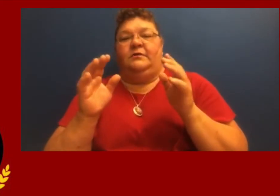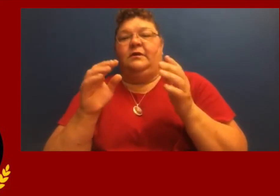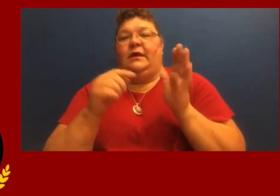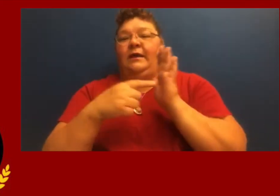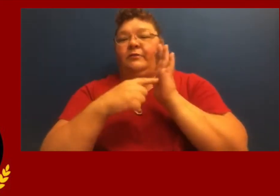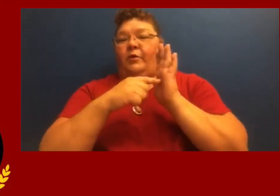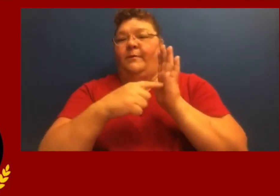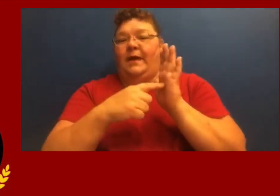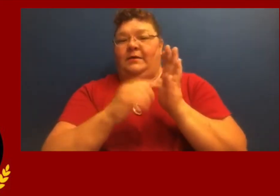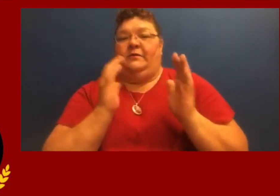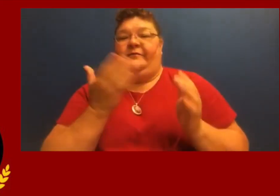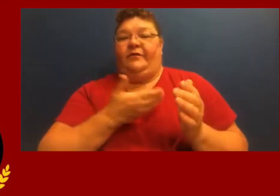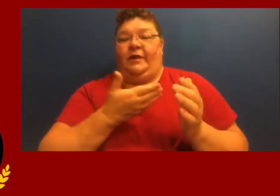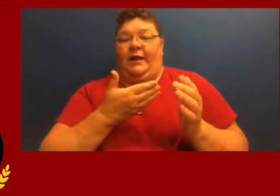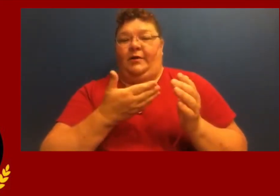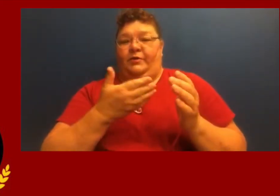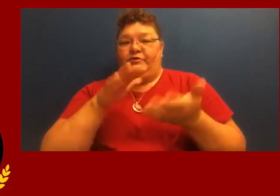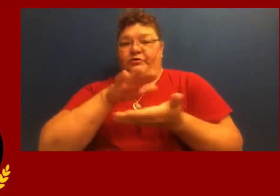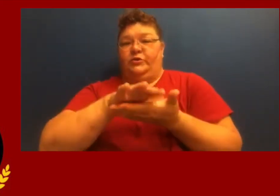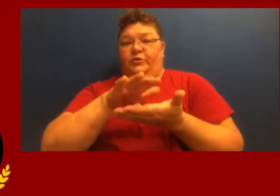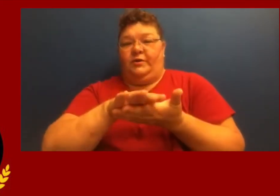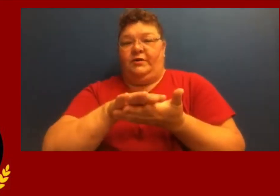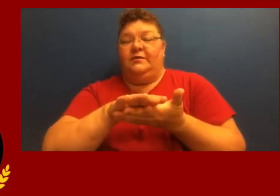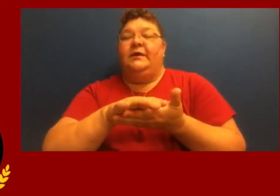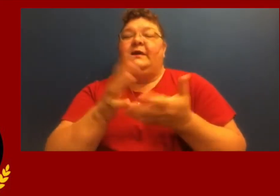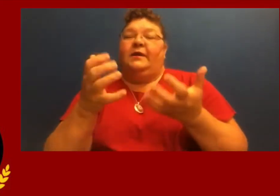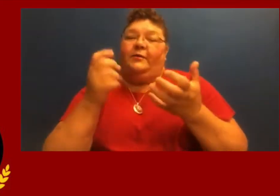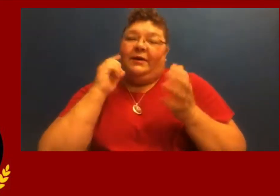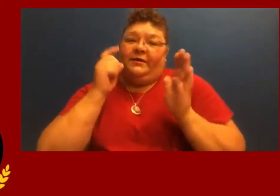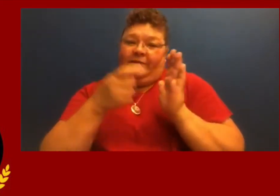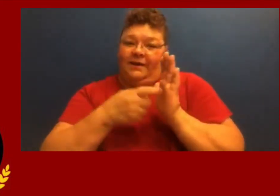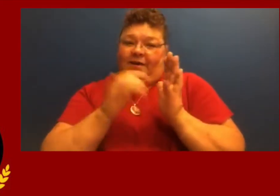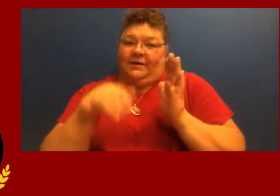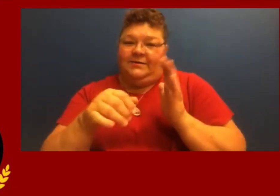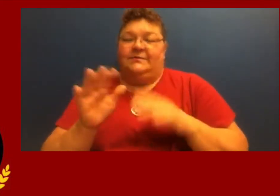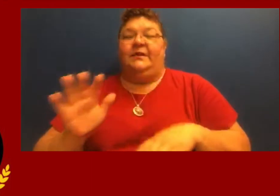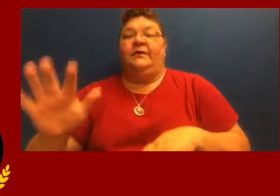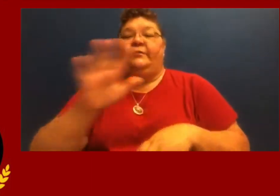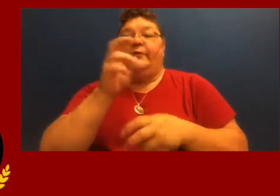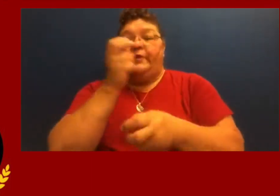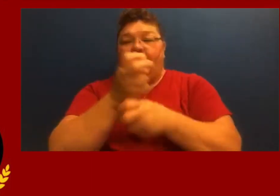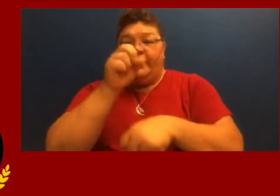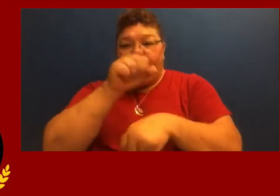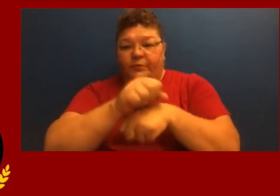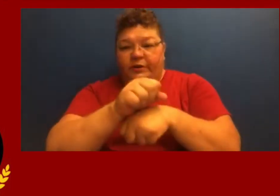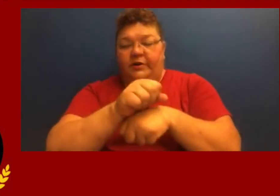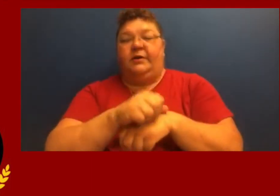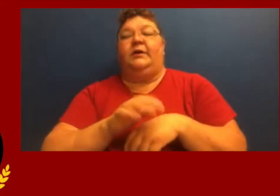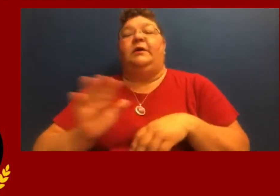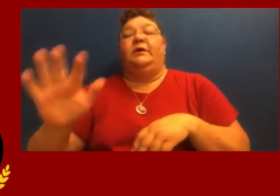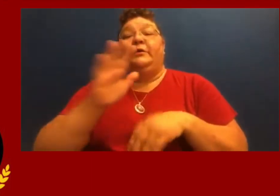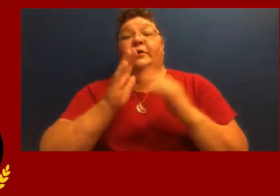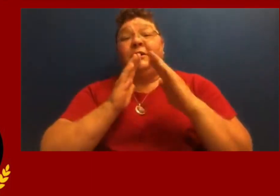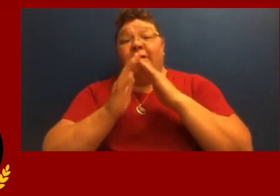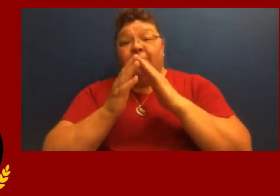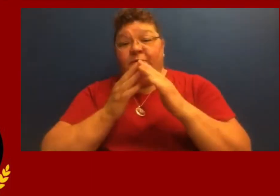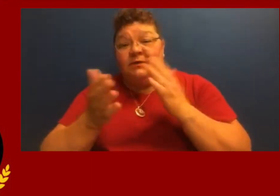You have shown a wonderful role model at our school with your hard work and your community